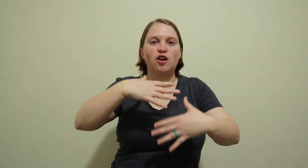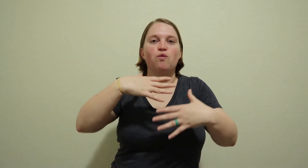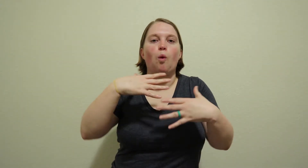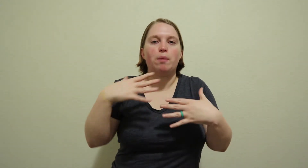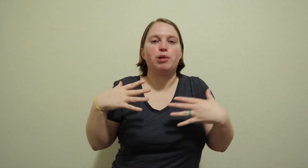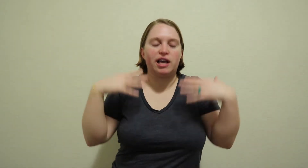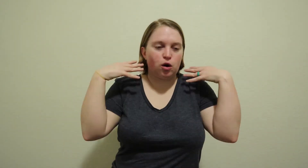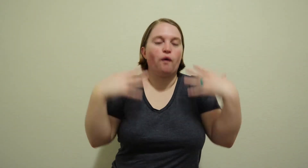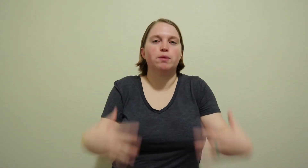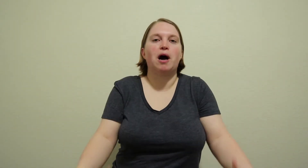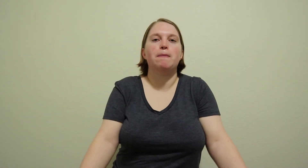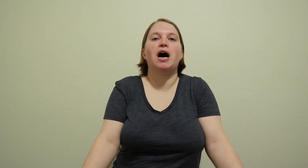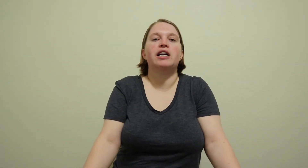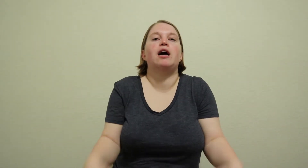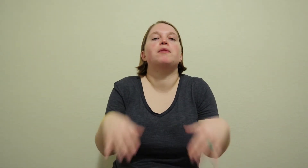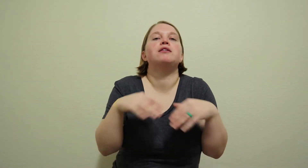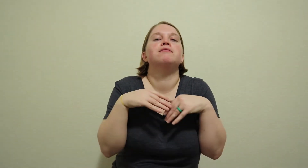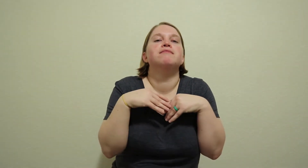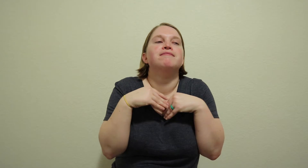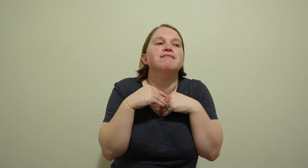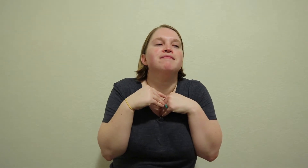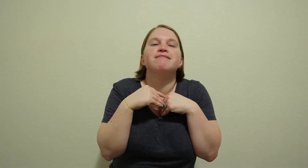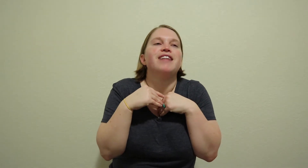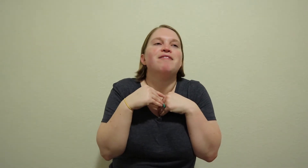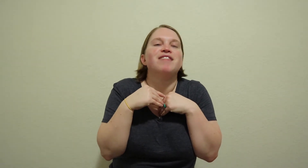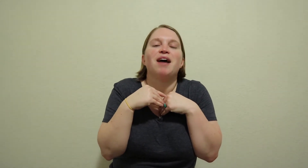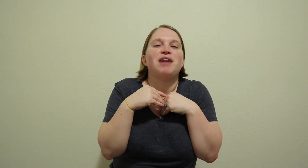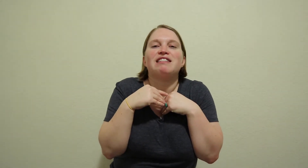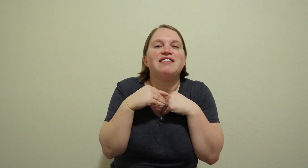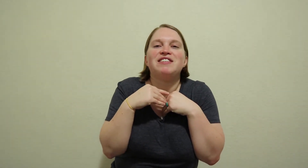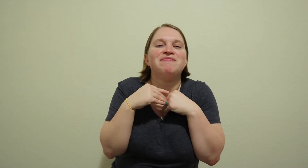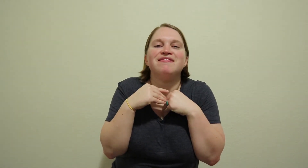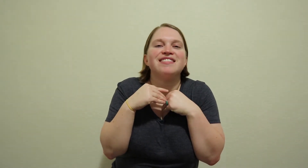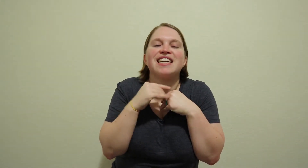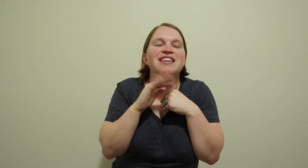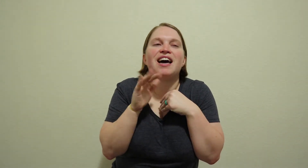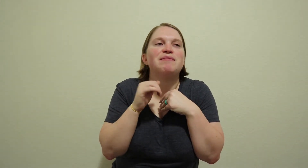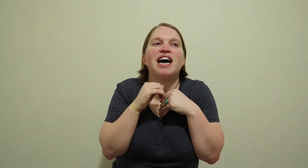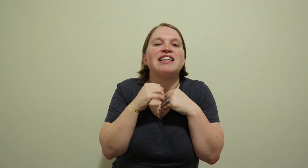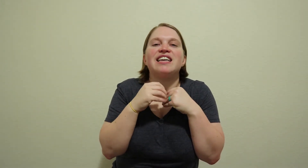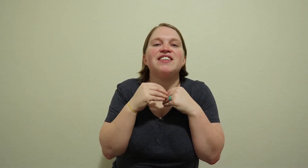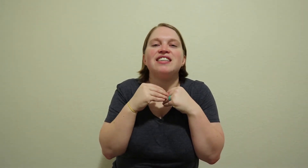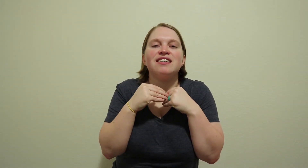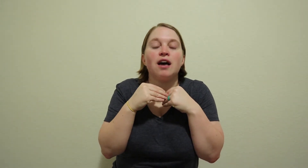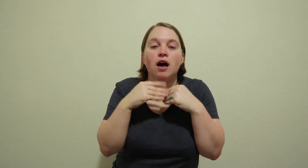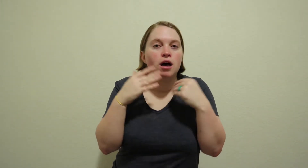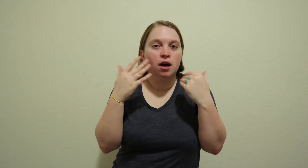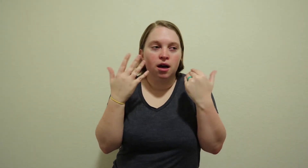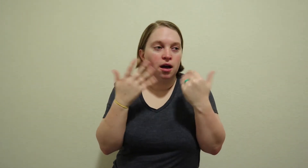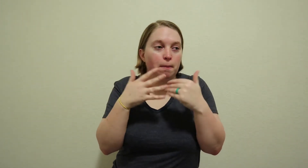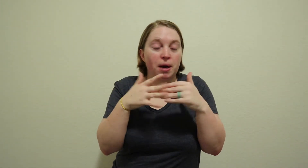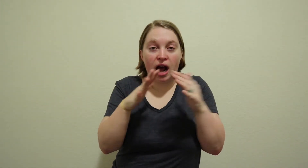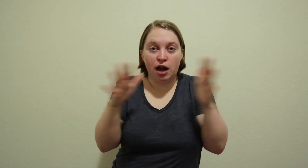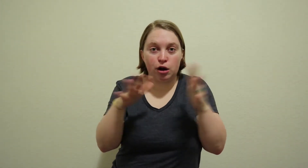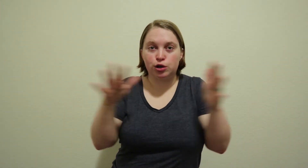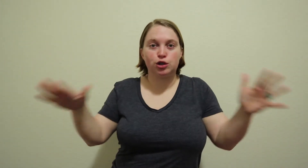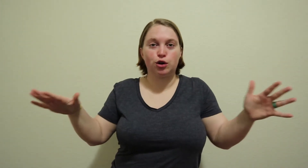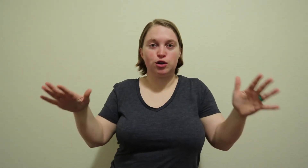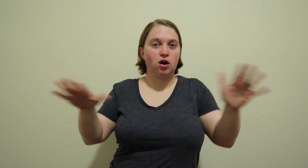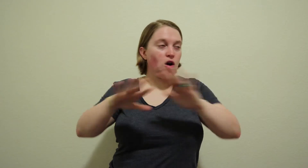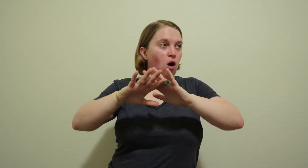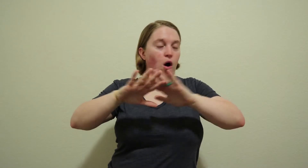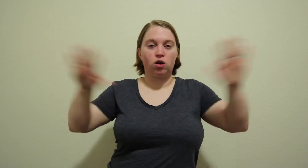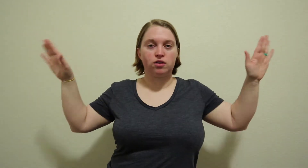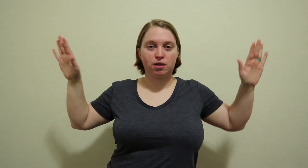warm blanket over my body, I'm like no, I'm not leaving but I understood all of them